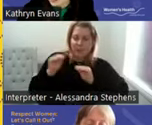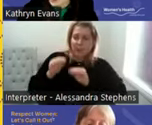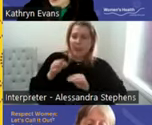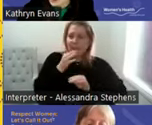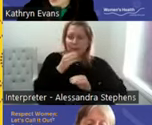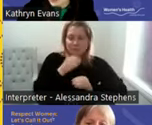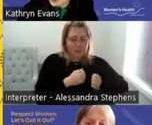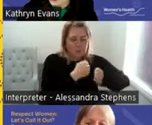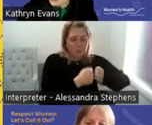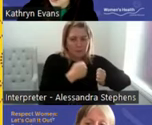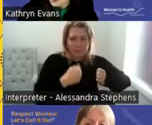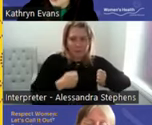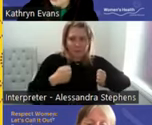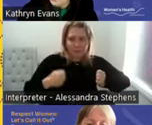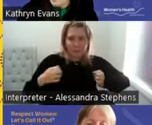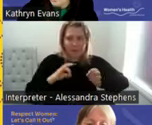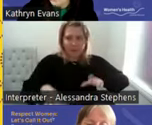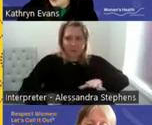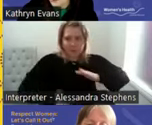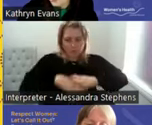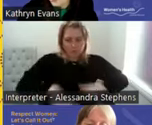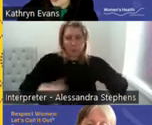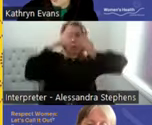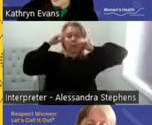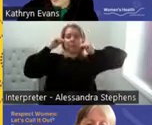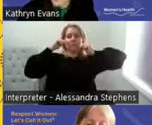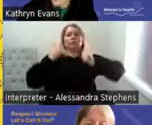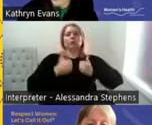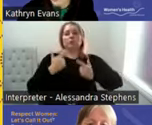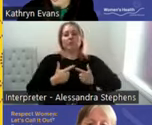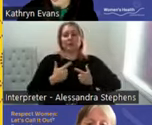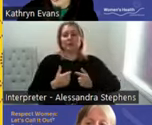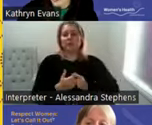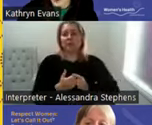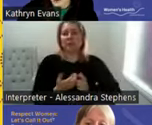needs to be upskilling of staff to feel confident in delivering respectful relationship education.